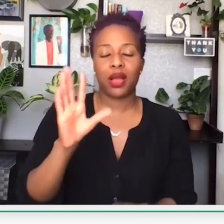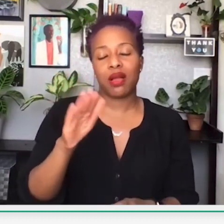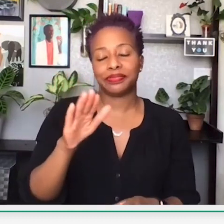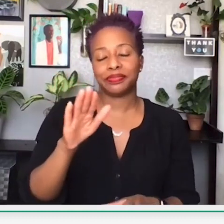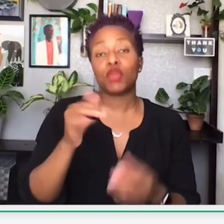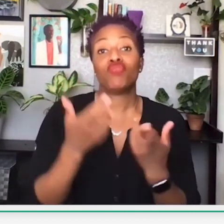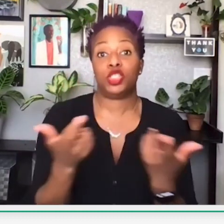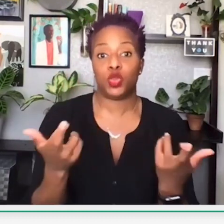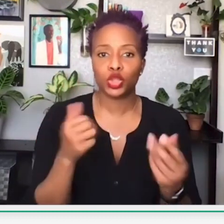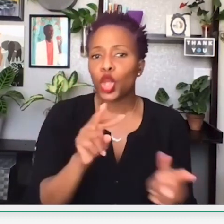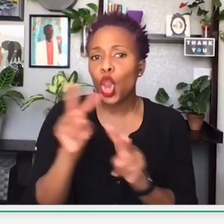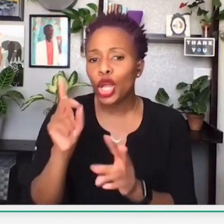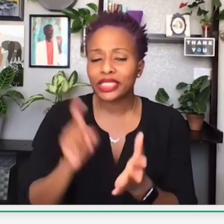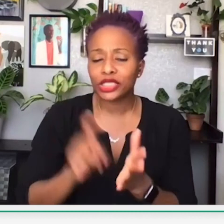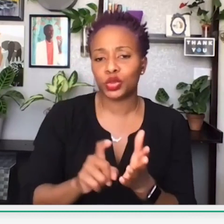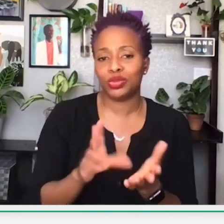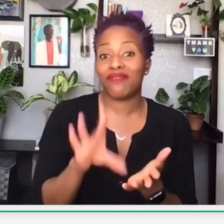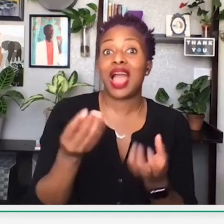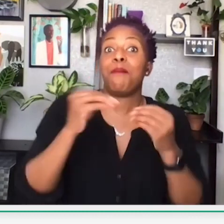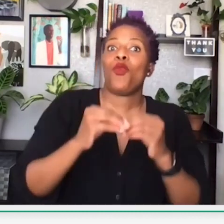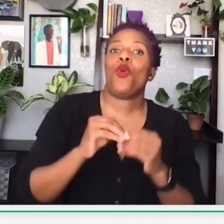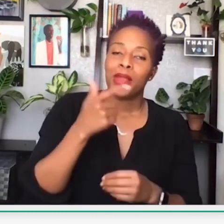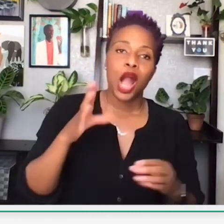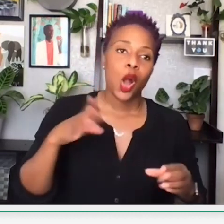try to focus on black-owned businesses and such as resources.